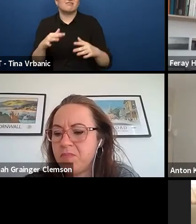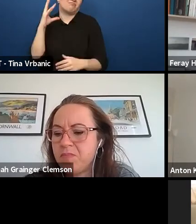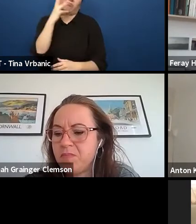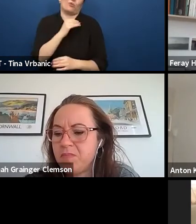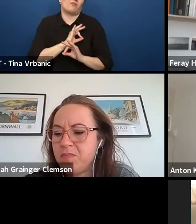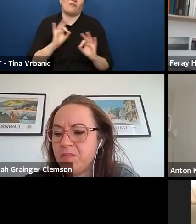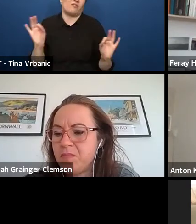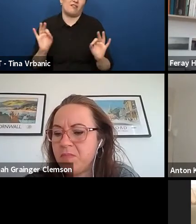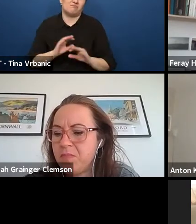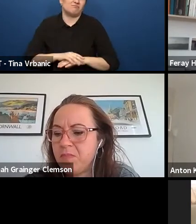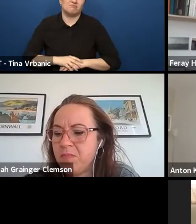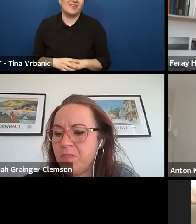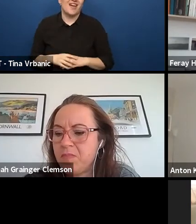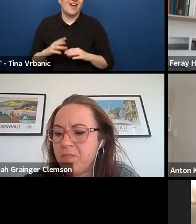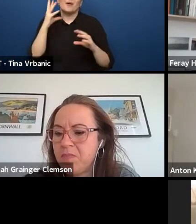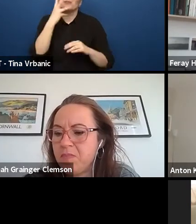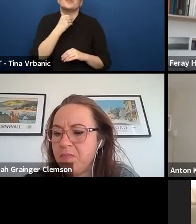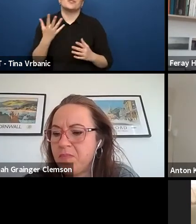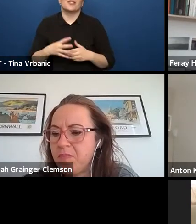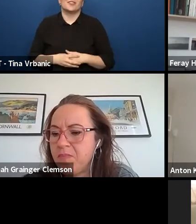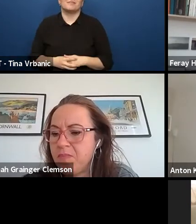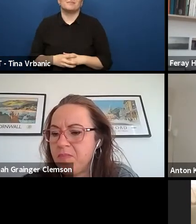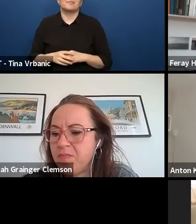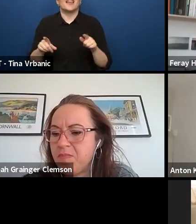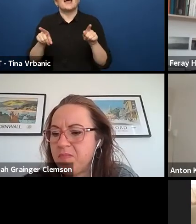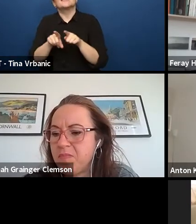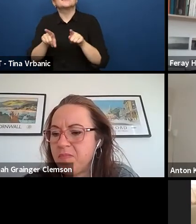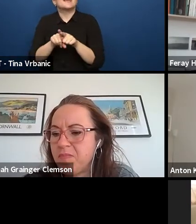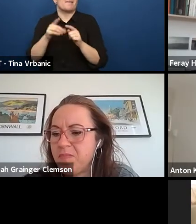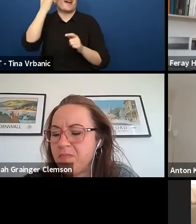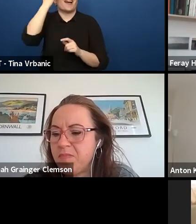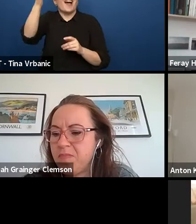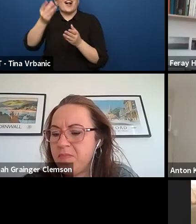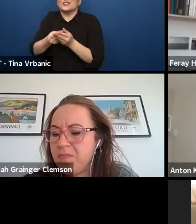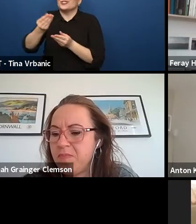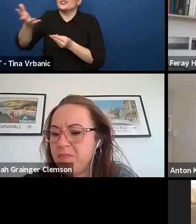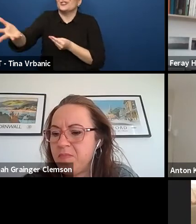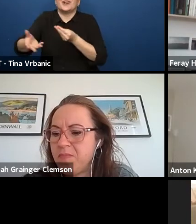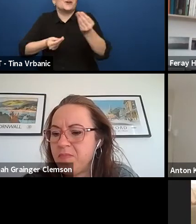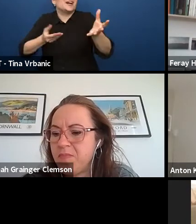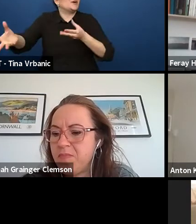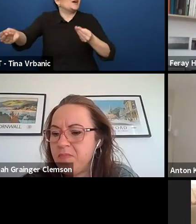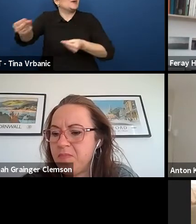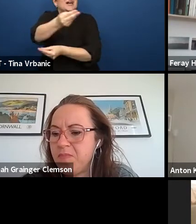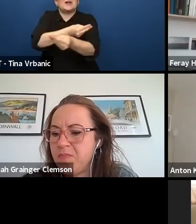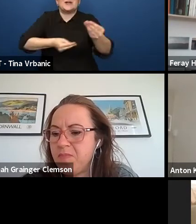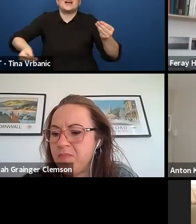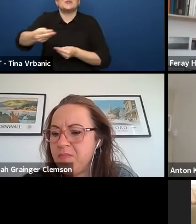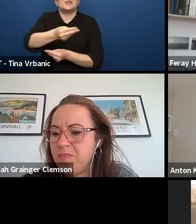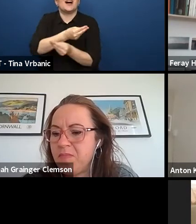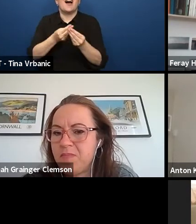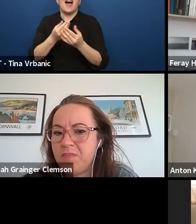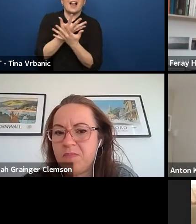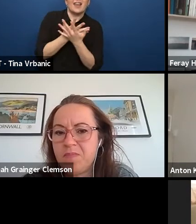apart from art transcending culture and language barriers. So, I'm really happy that I get to participate